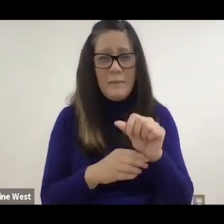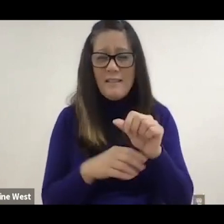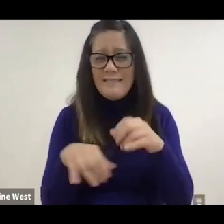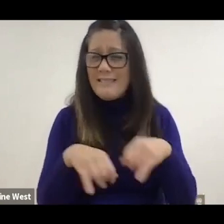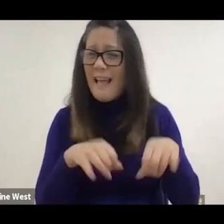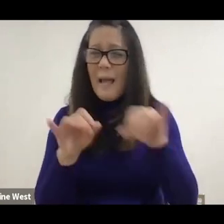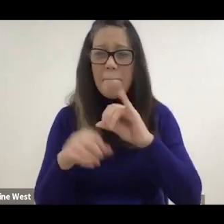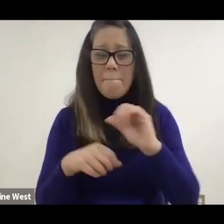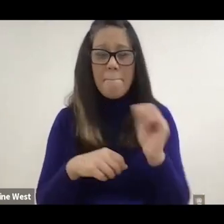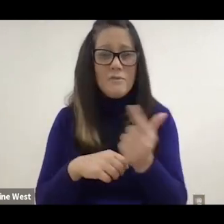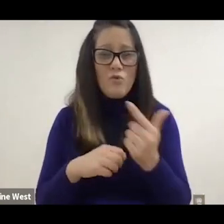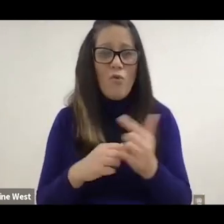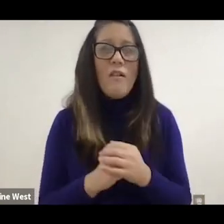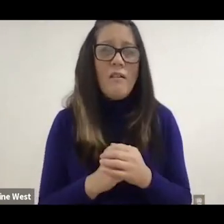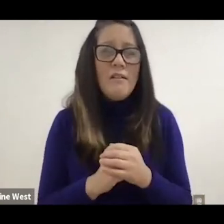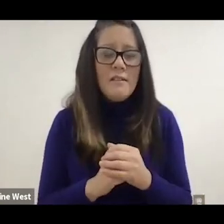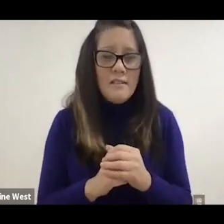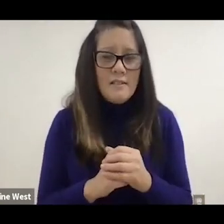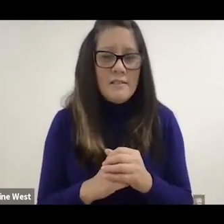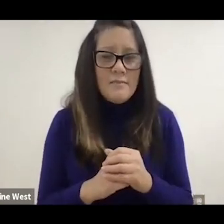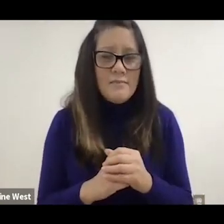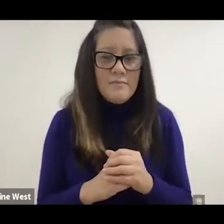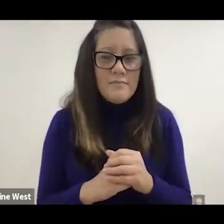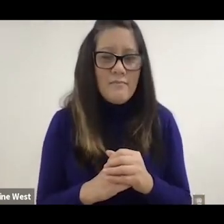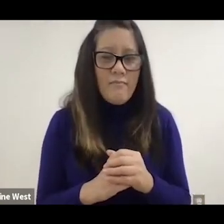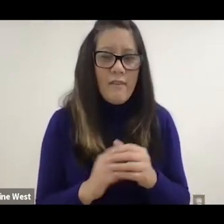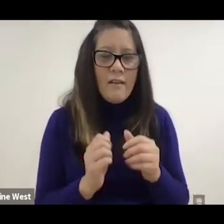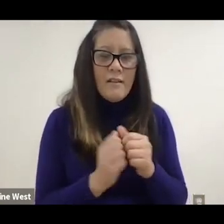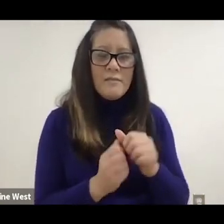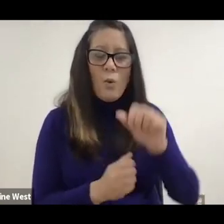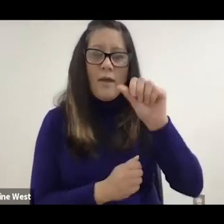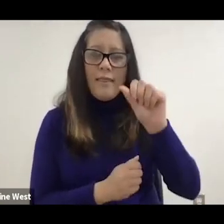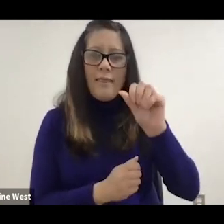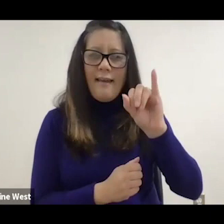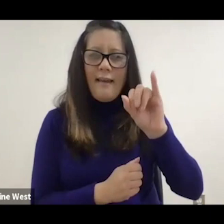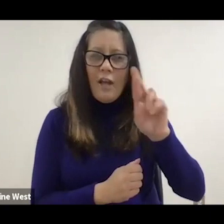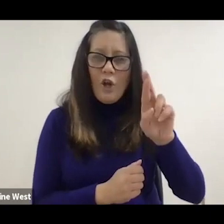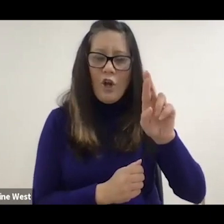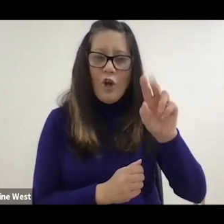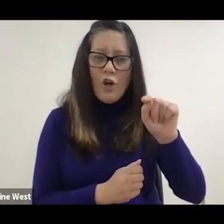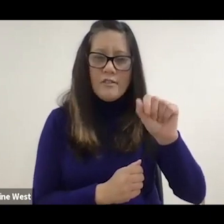disabilities on the same playing field. Air tanks easel may provide